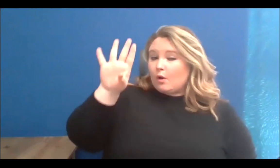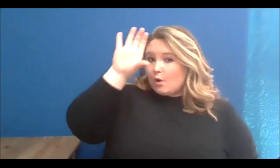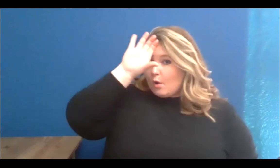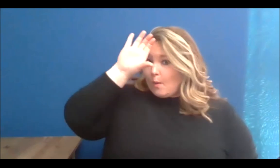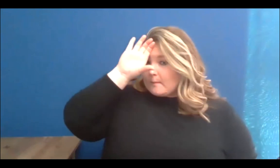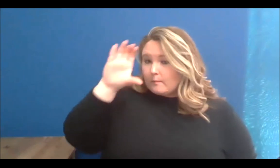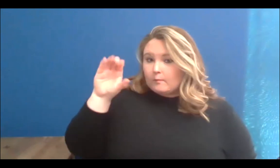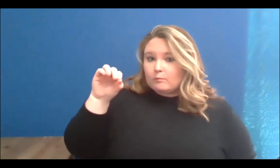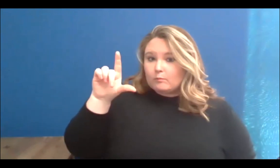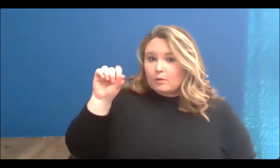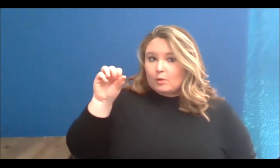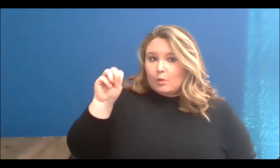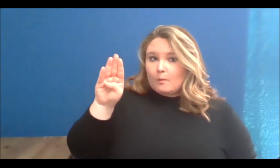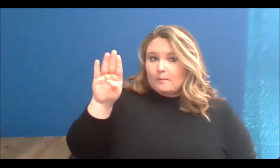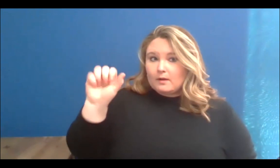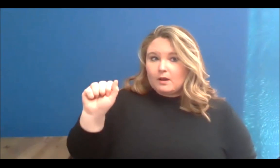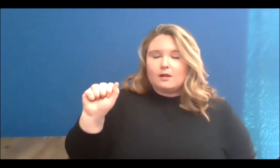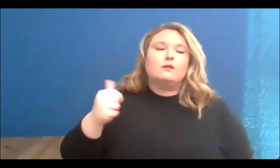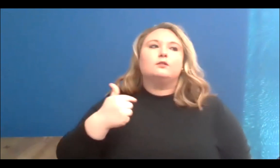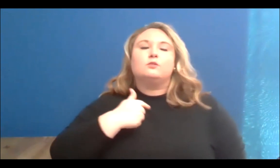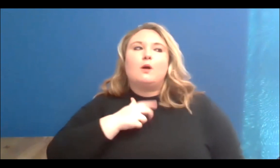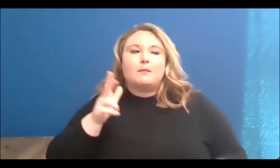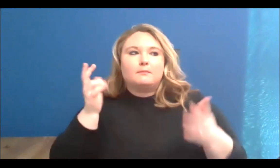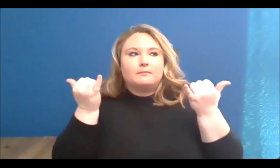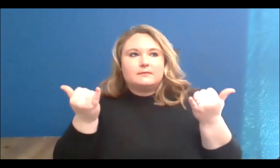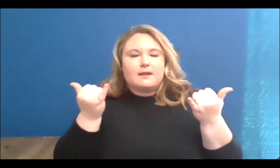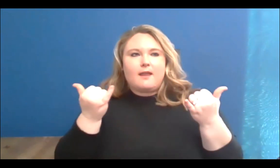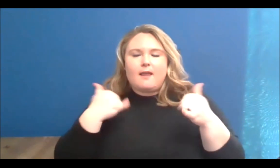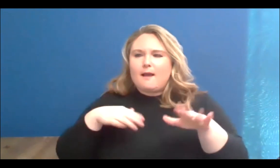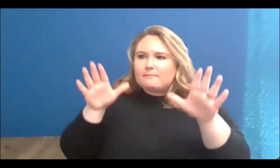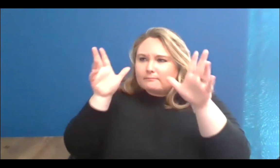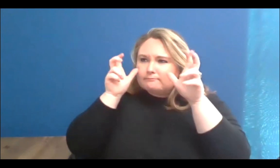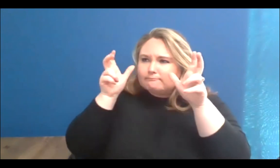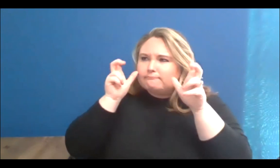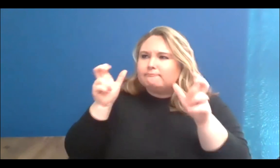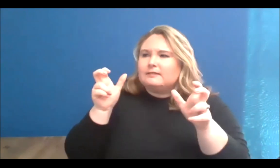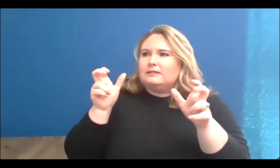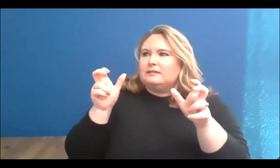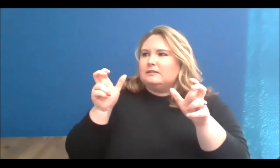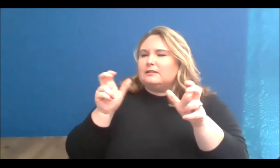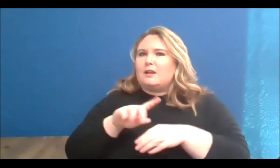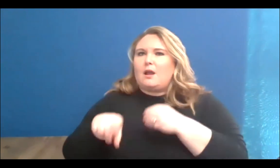with me, and while I'm hearing and taking all the beauty and the wisdom that you